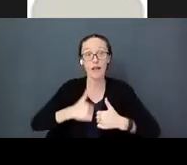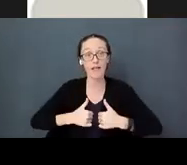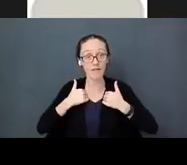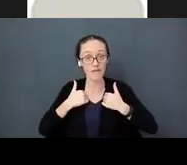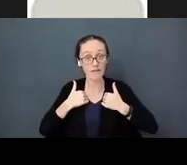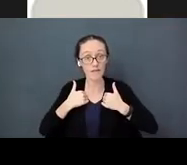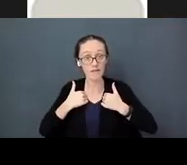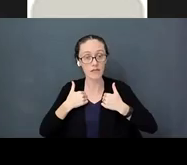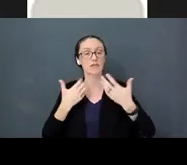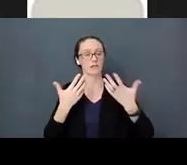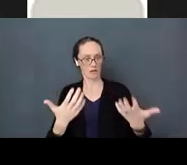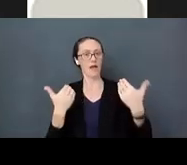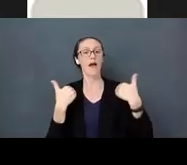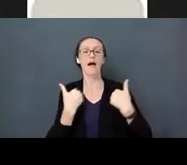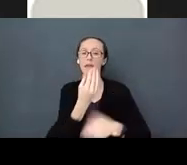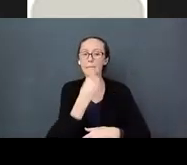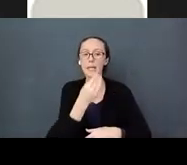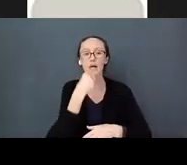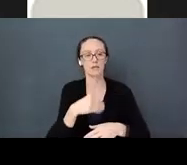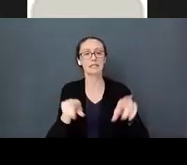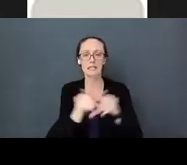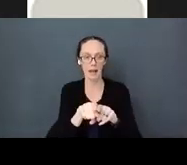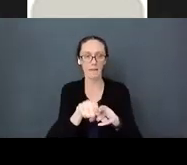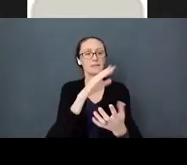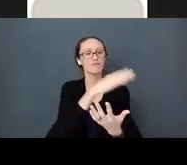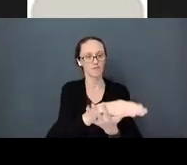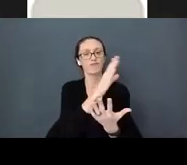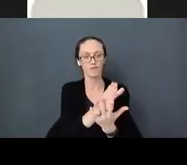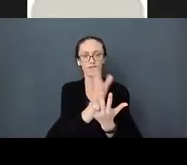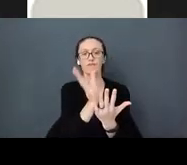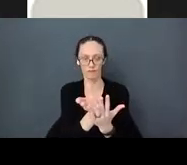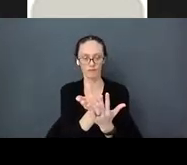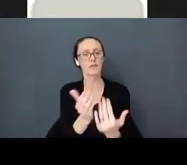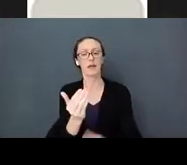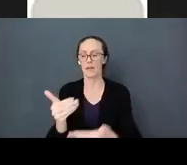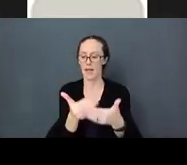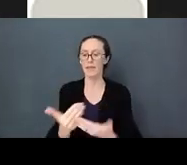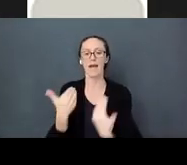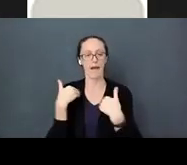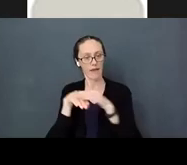healthy consistent meals. The baby has food on a regular basis they have access to food. They have